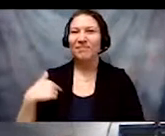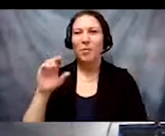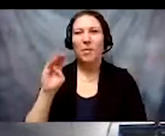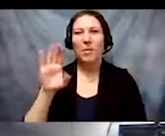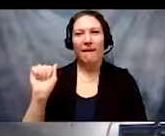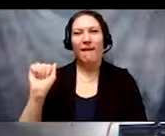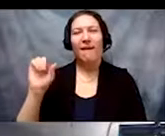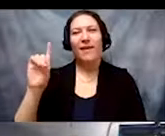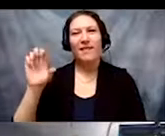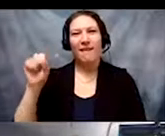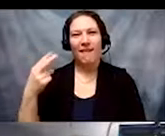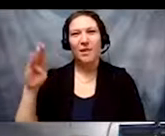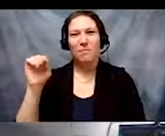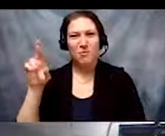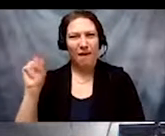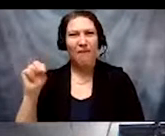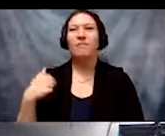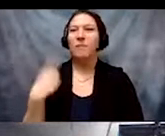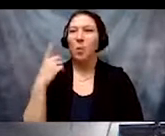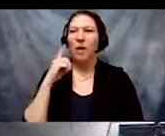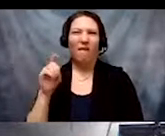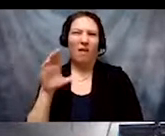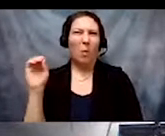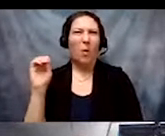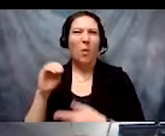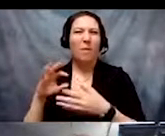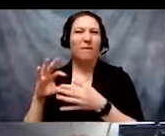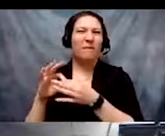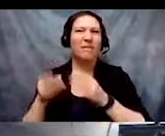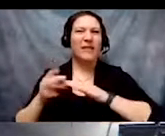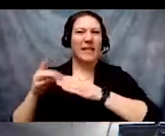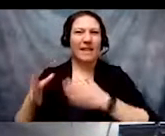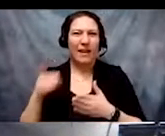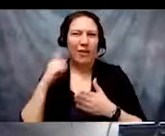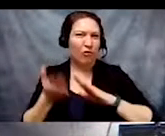and I'm one of the co-facilitators today for the second of